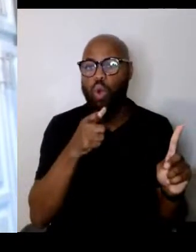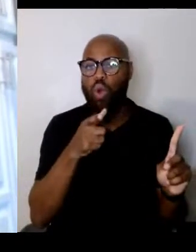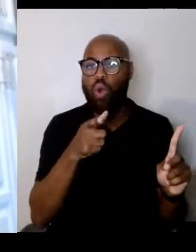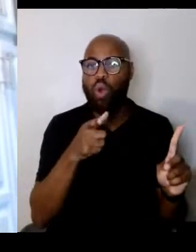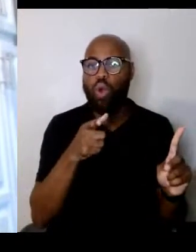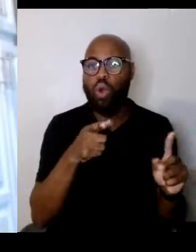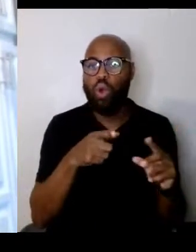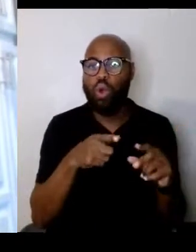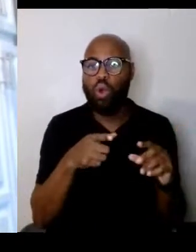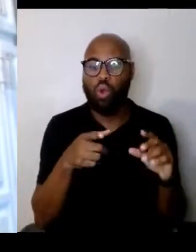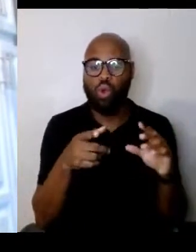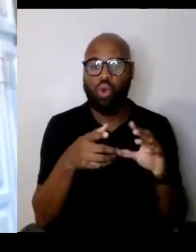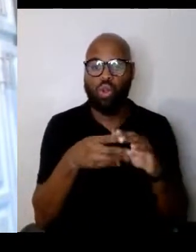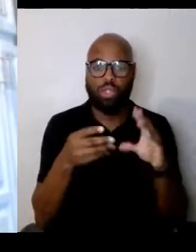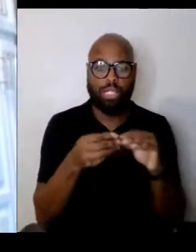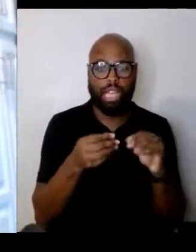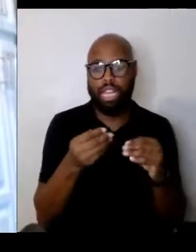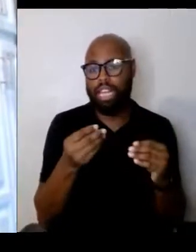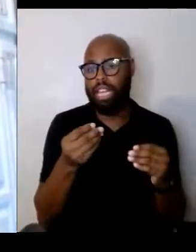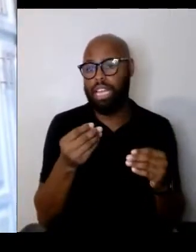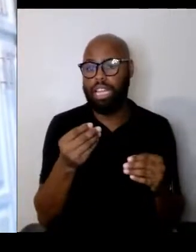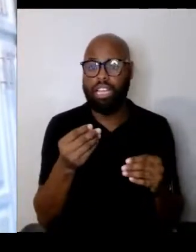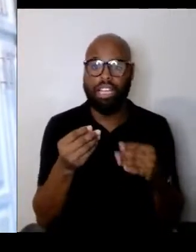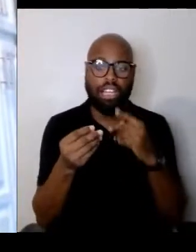"and other members of my family,